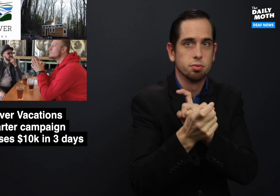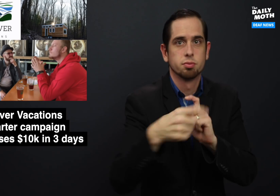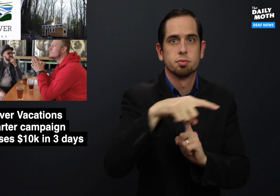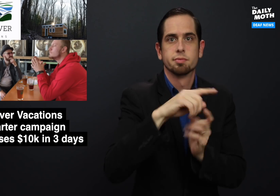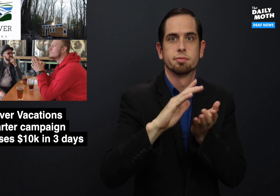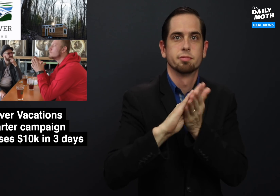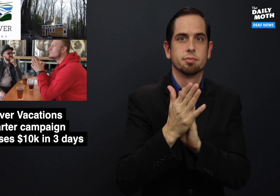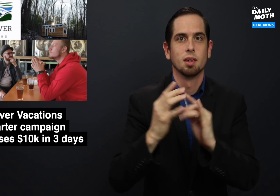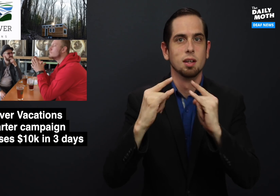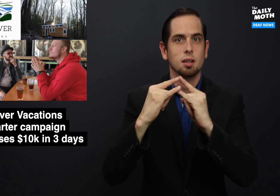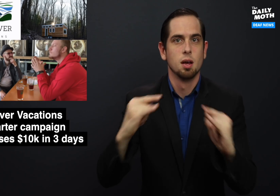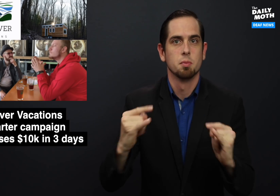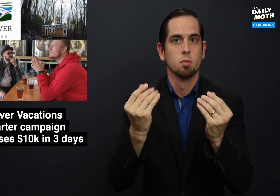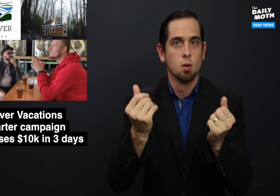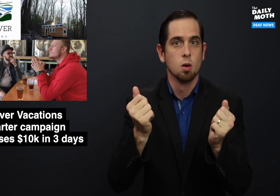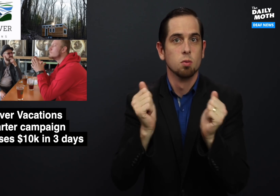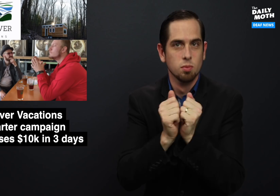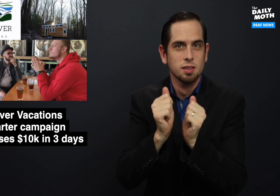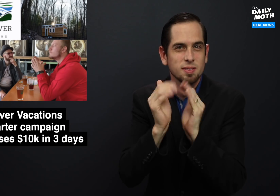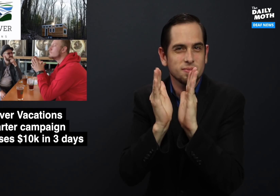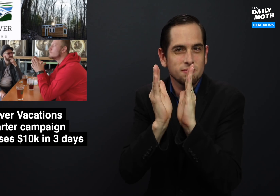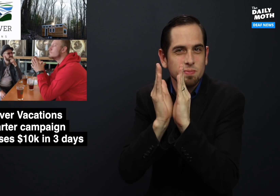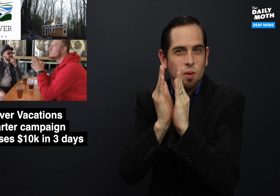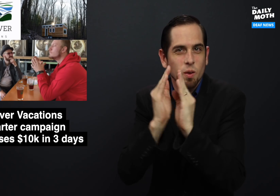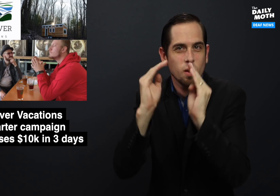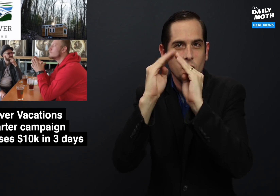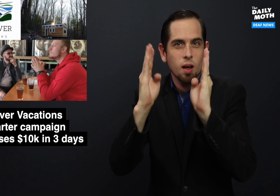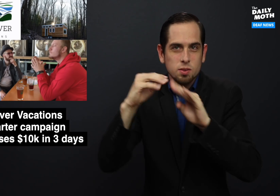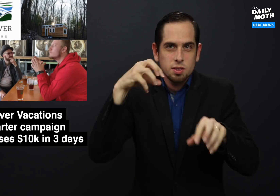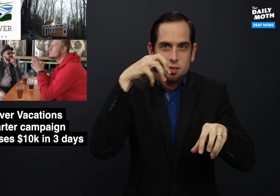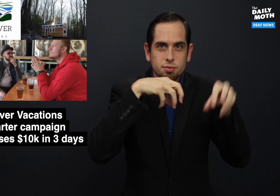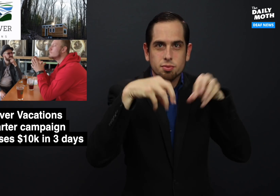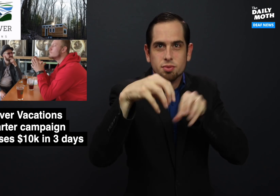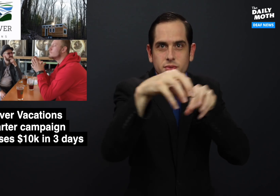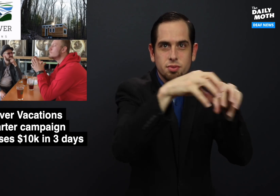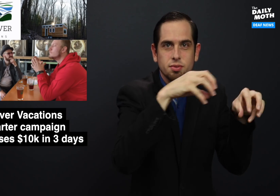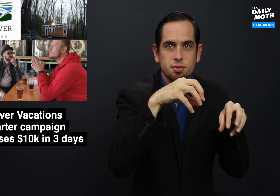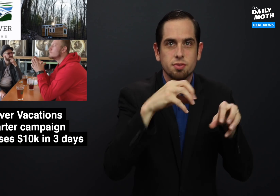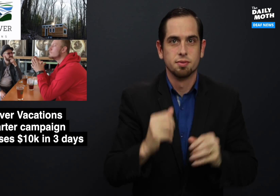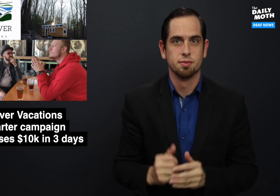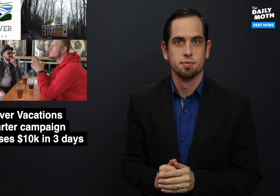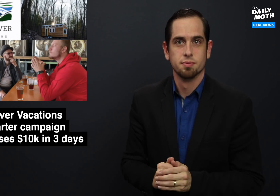into a campground with tiny houses.